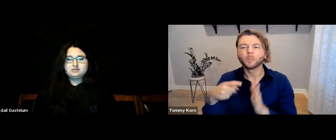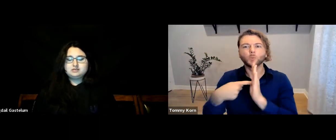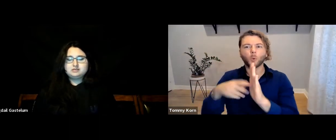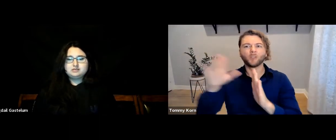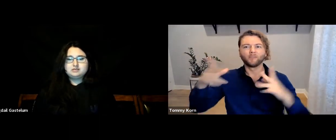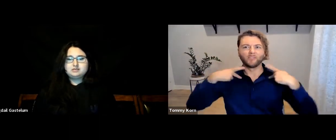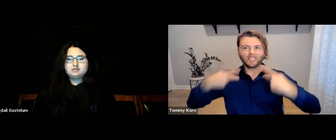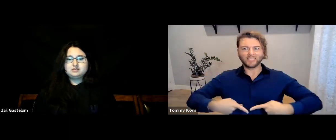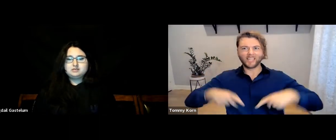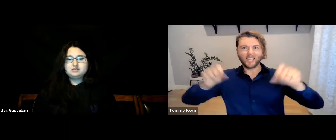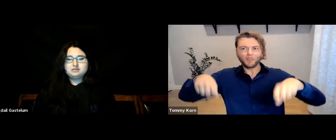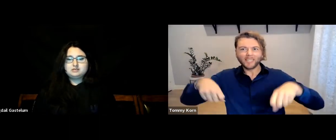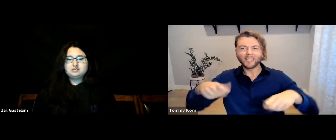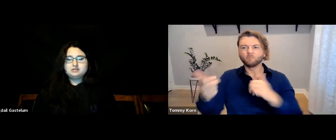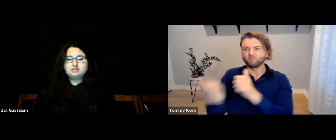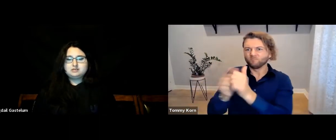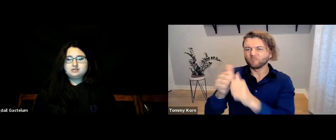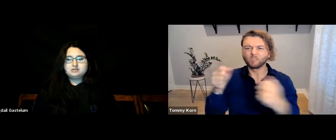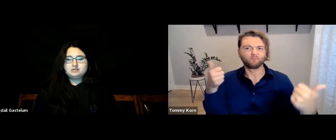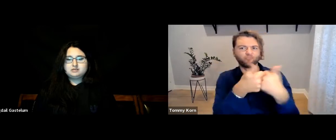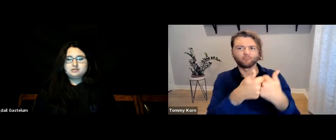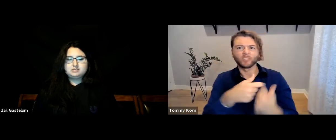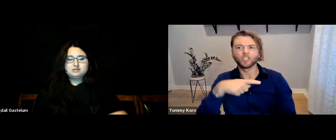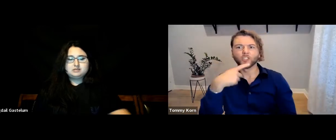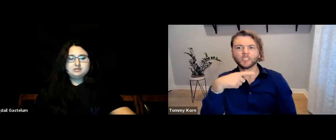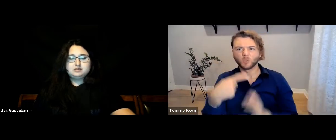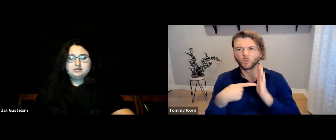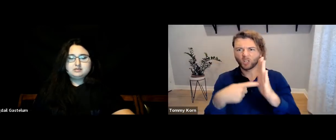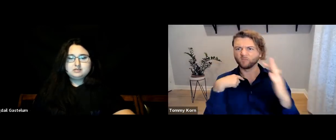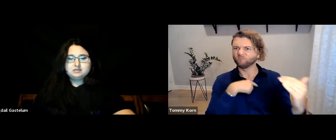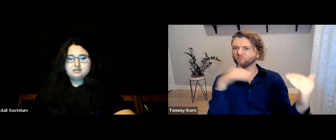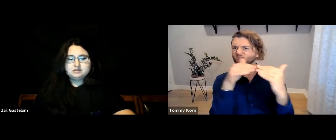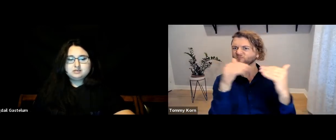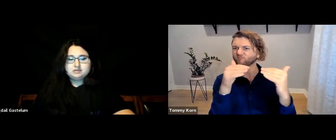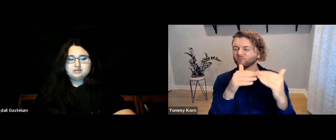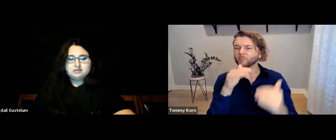showing our abilities and competing against hearing schools to show we’re equals.